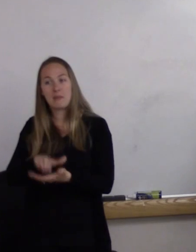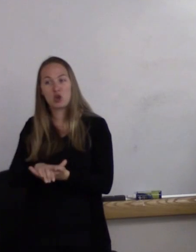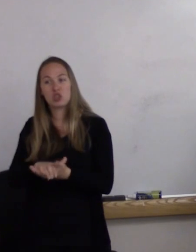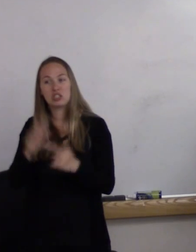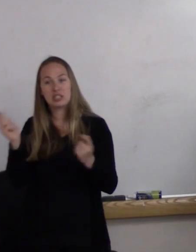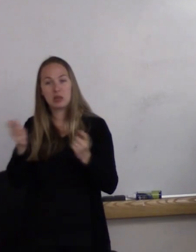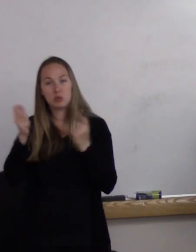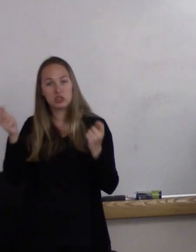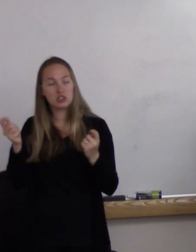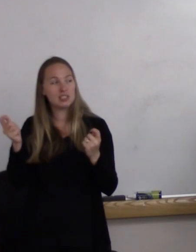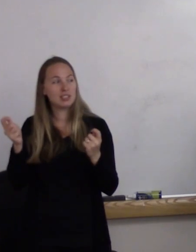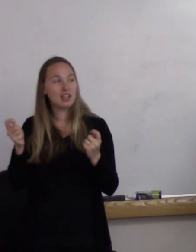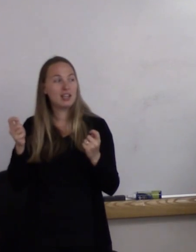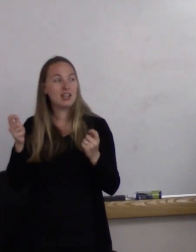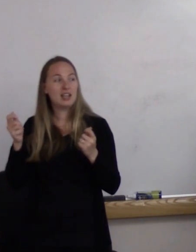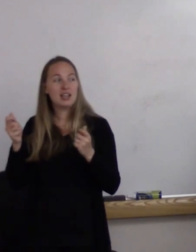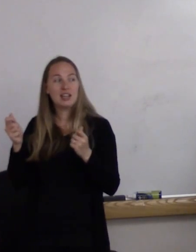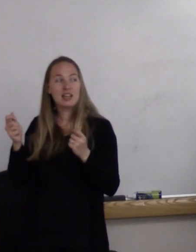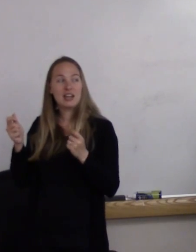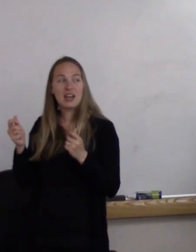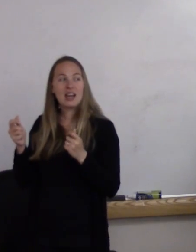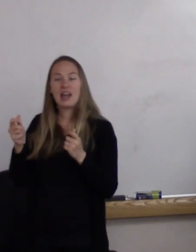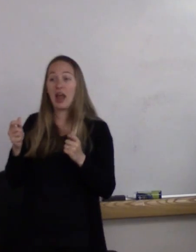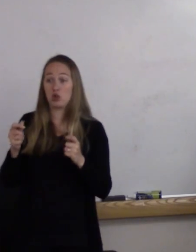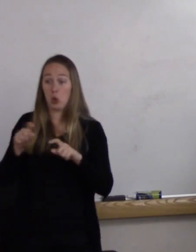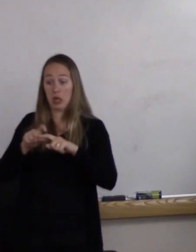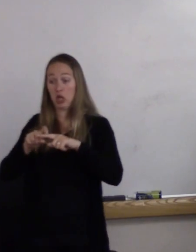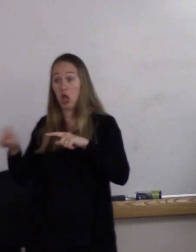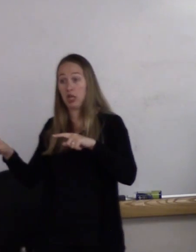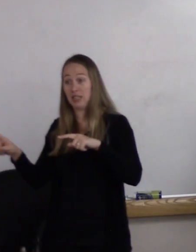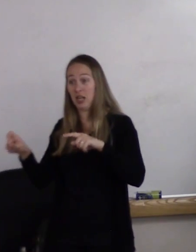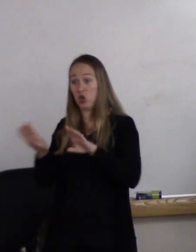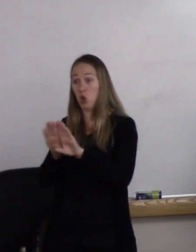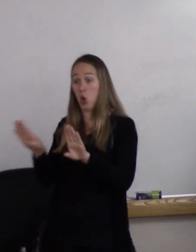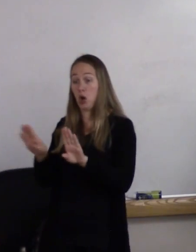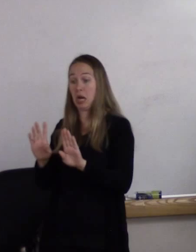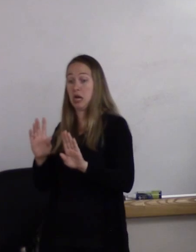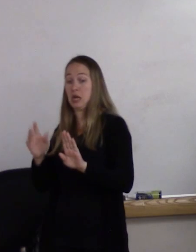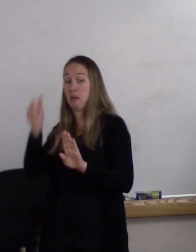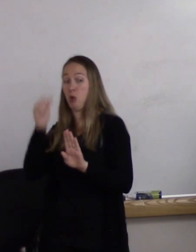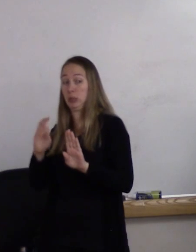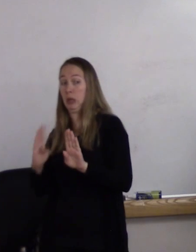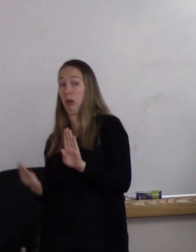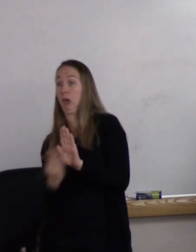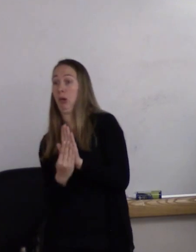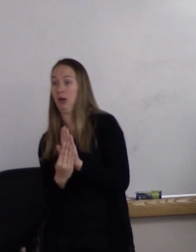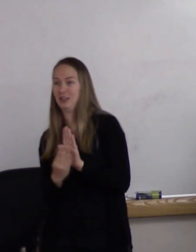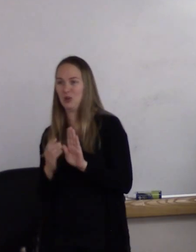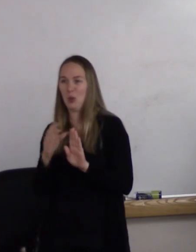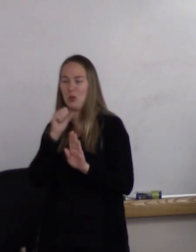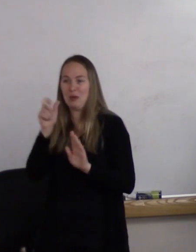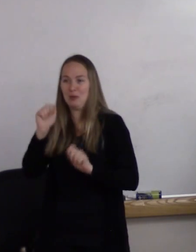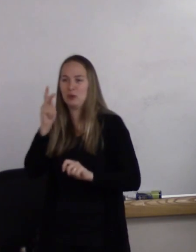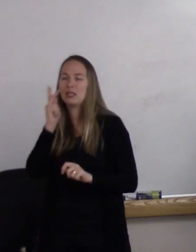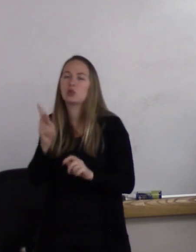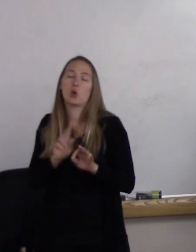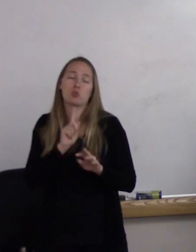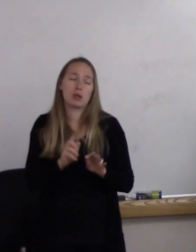and we hung it in, you know, like, behind the closet door, you know? So yeah, so. Really important work. Really important work. - It is.